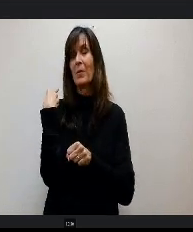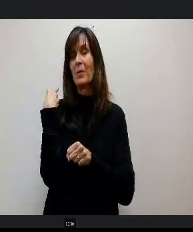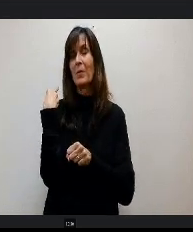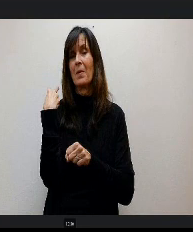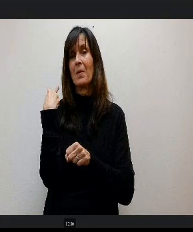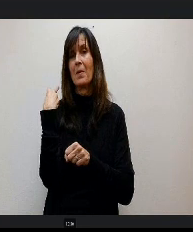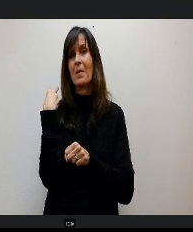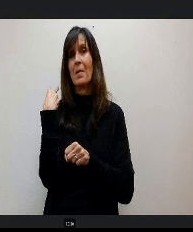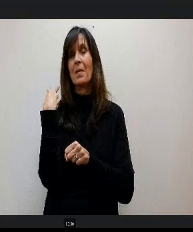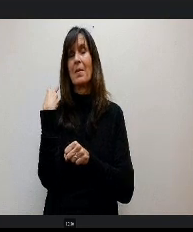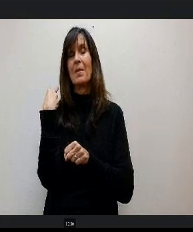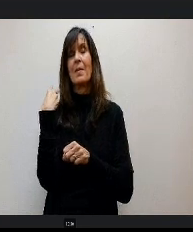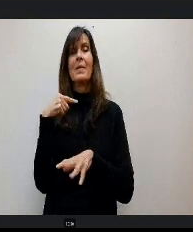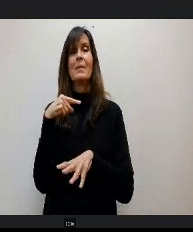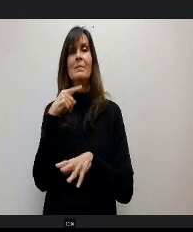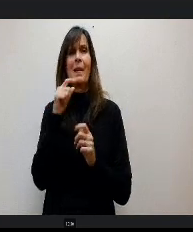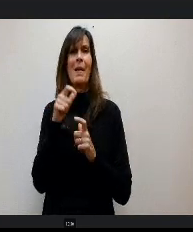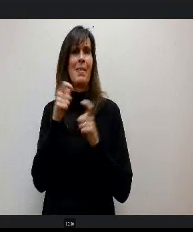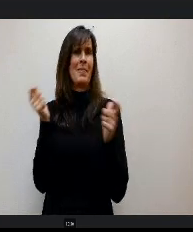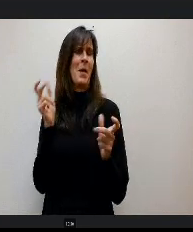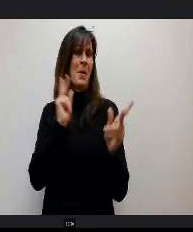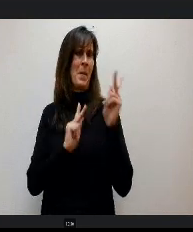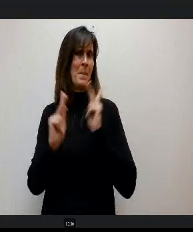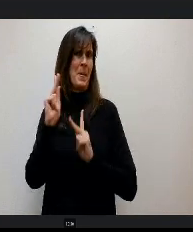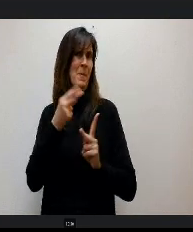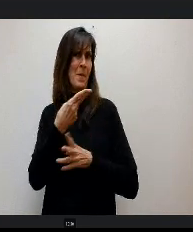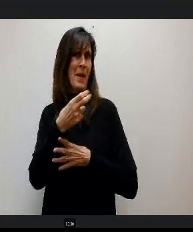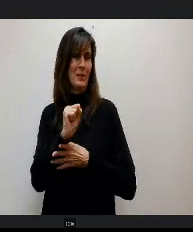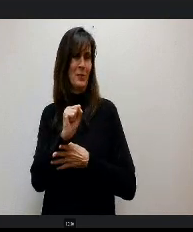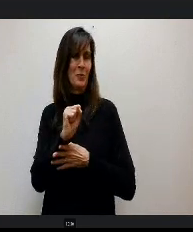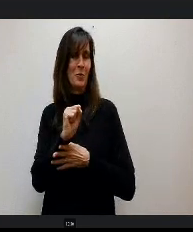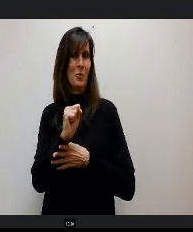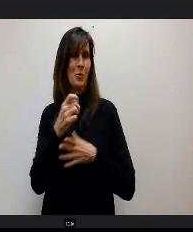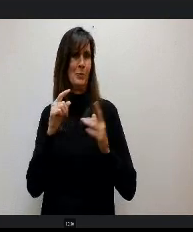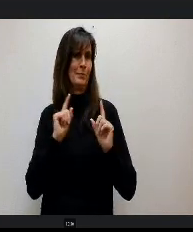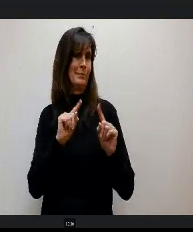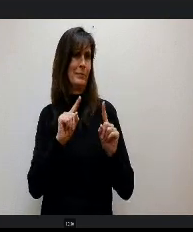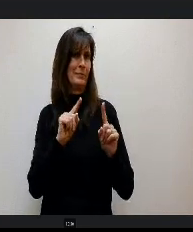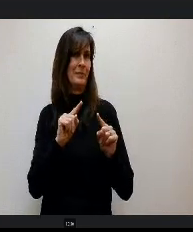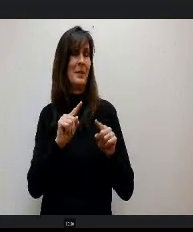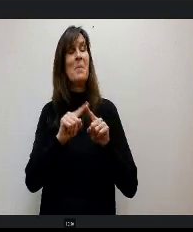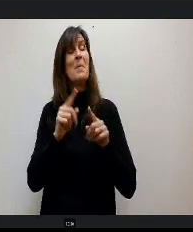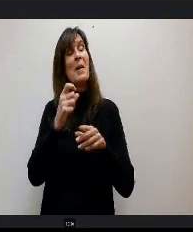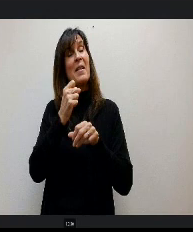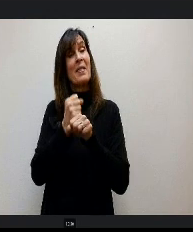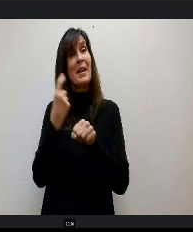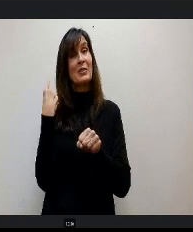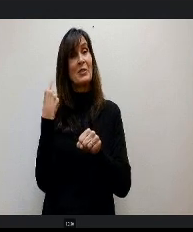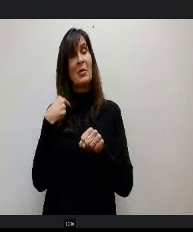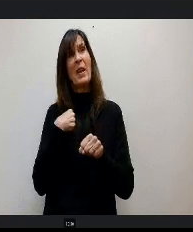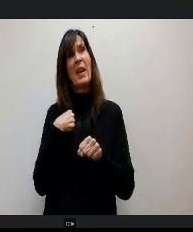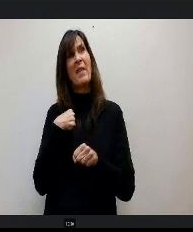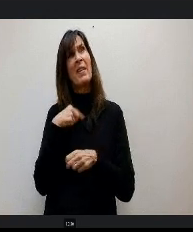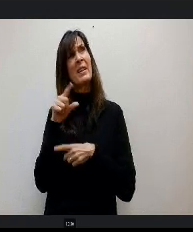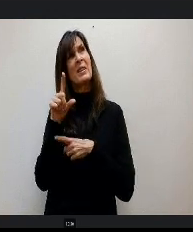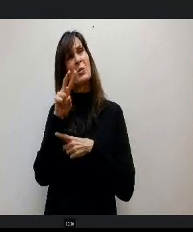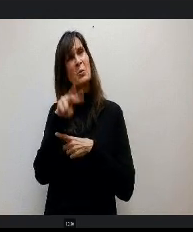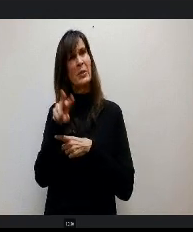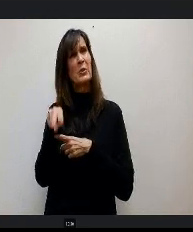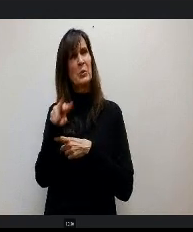generally had a large population of high schoolers that are at our school. Last year we ended up having like 22 who performed